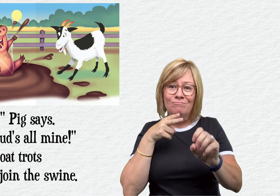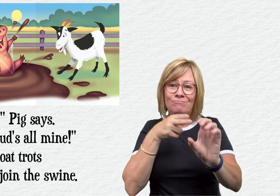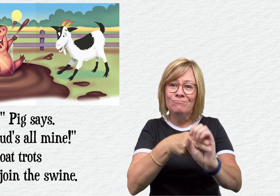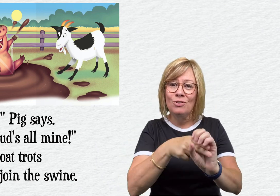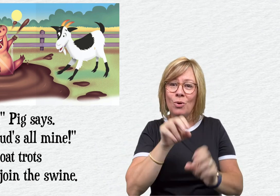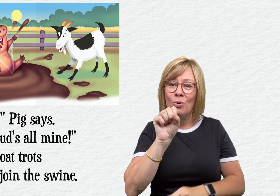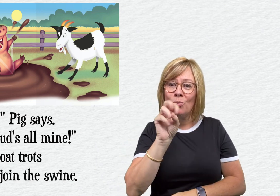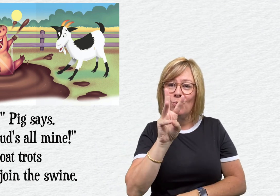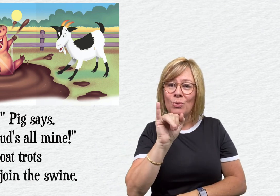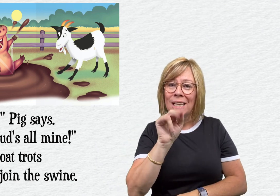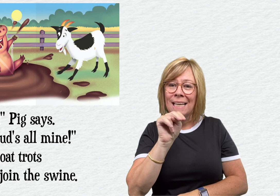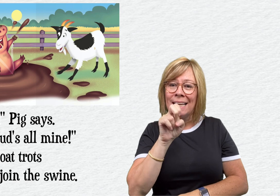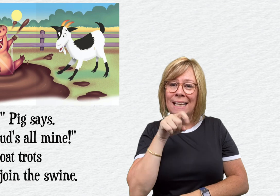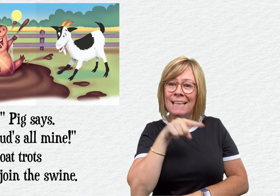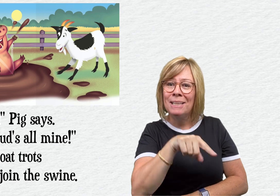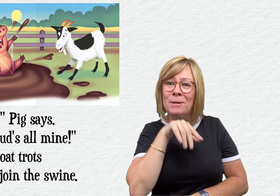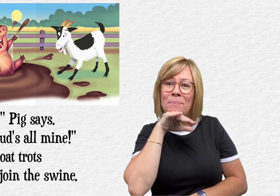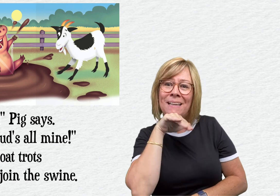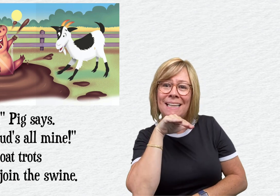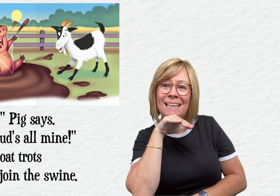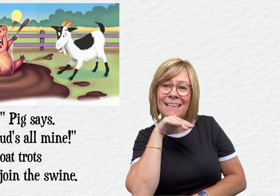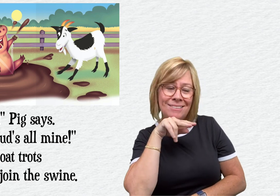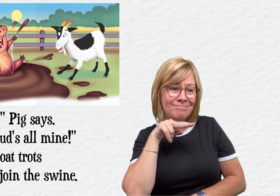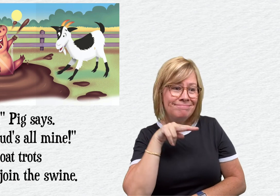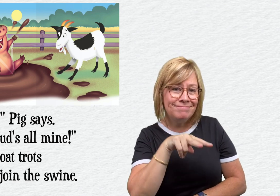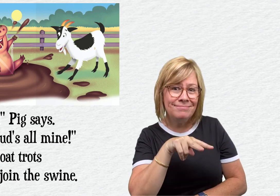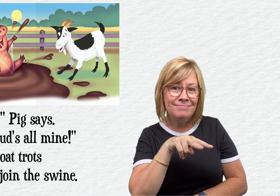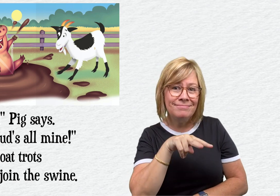to join the swine.